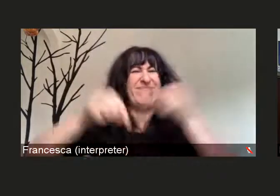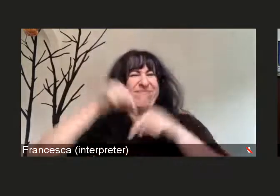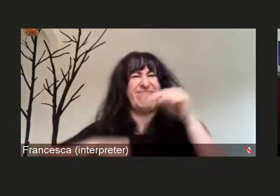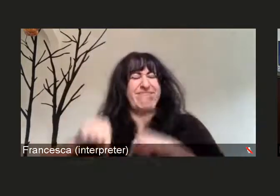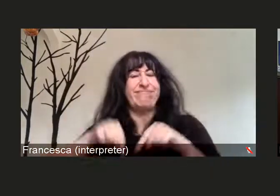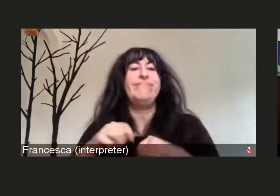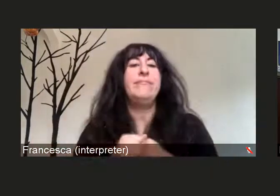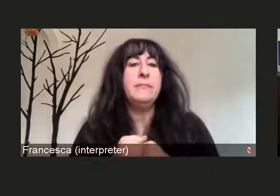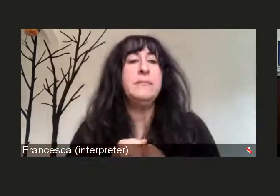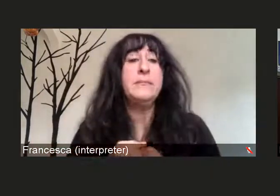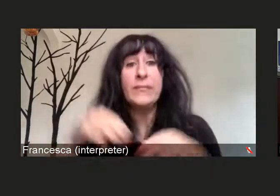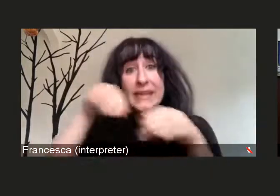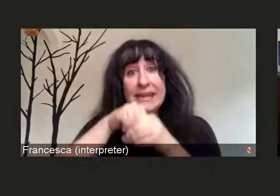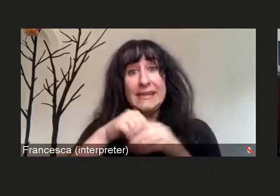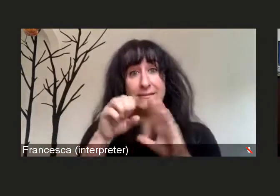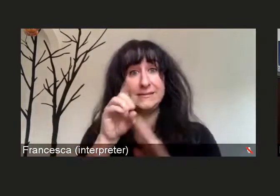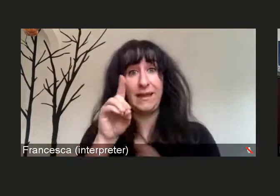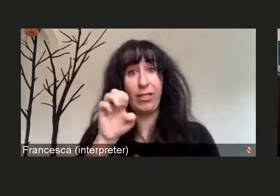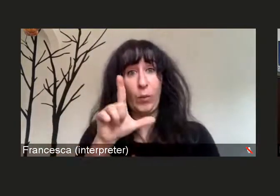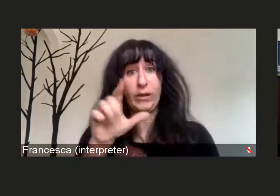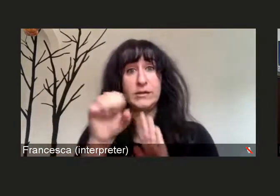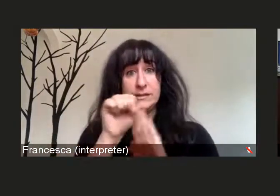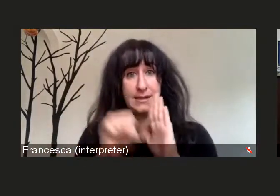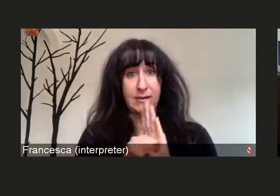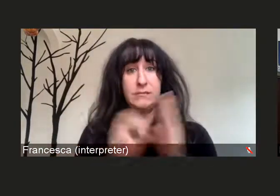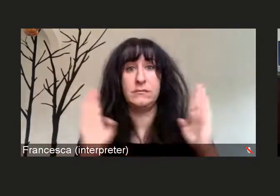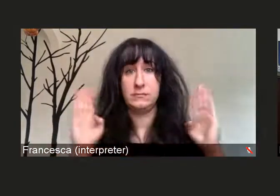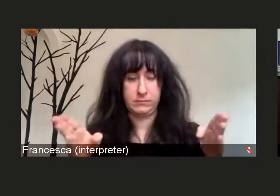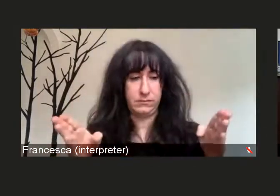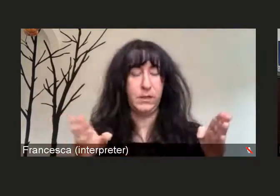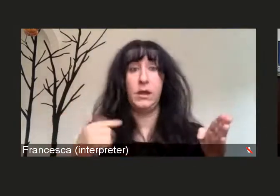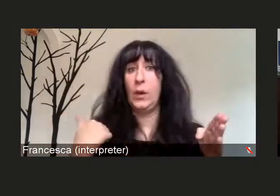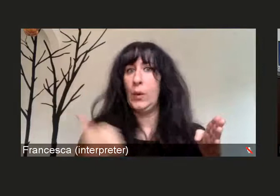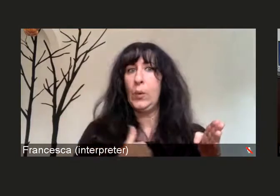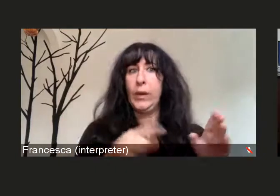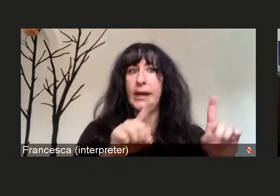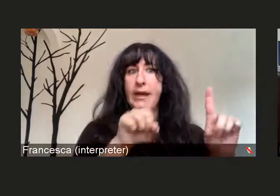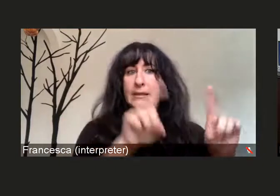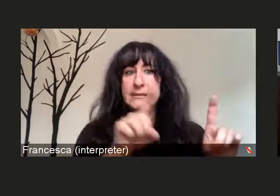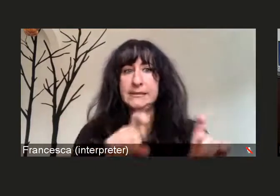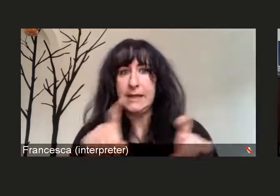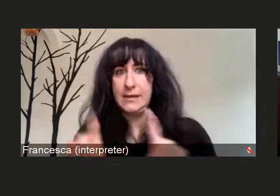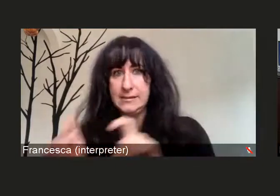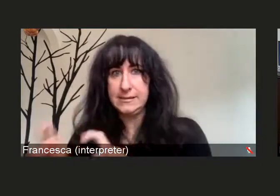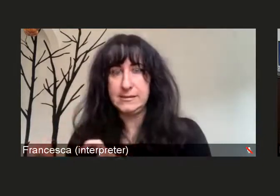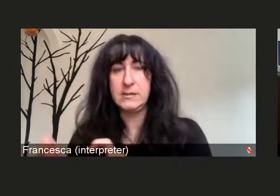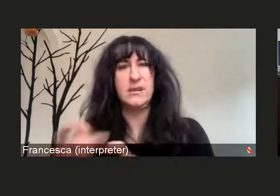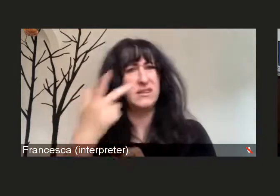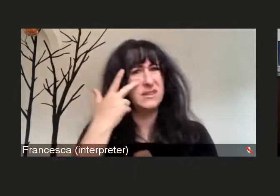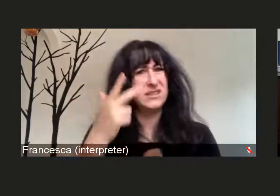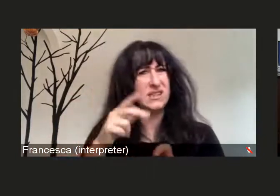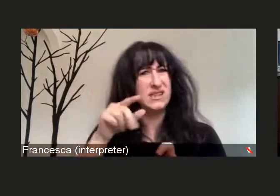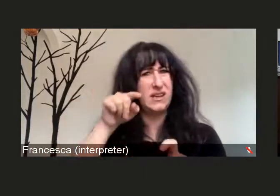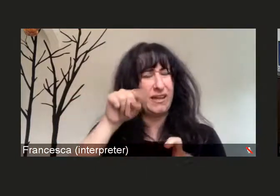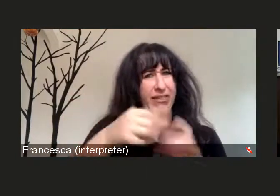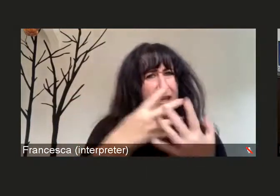In the state of Delaware, we actually run testing to see if it's the Delta strain or a different strain.